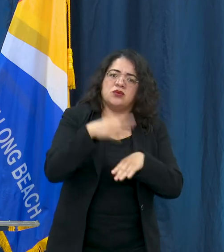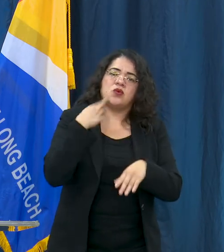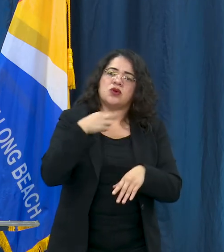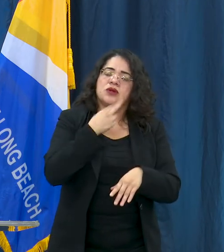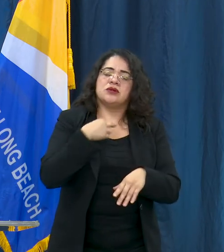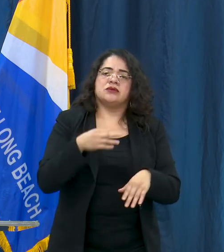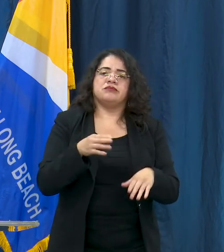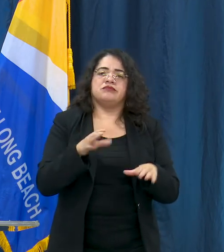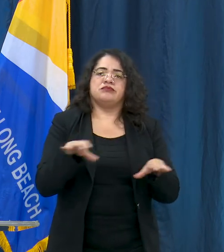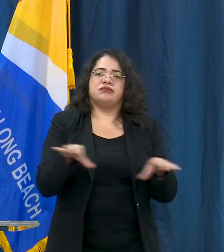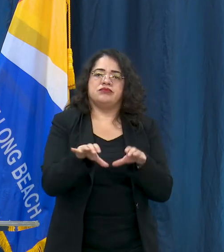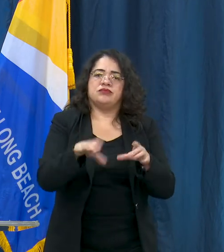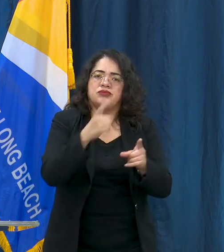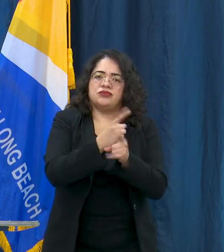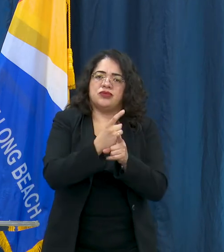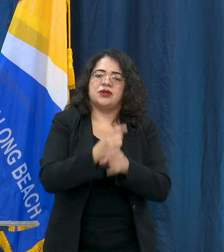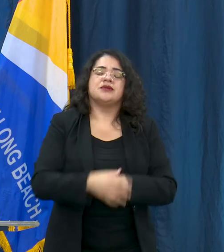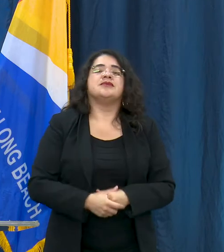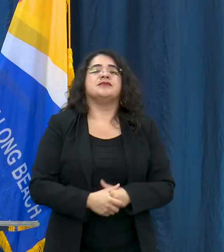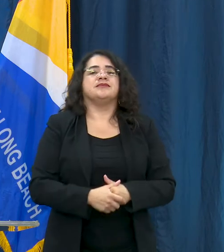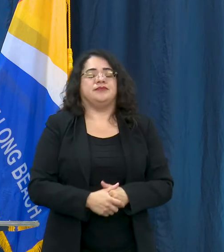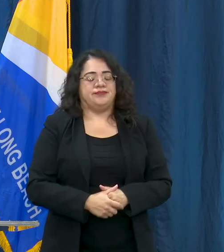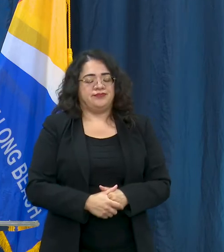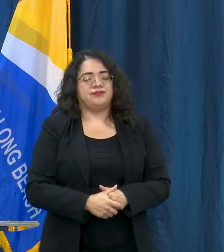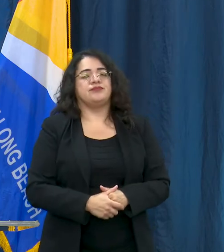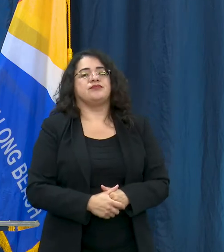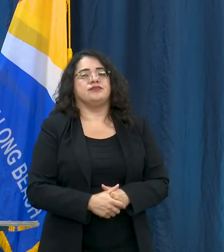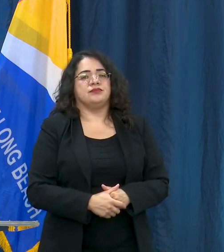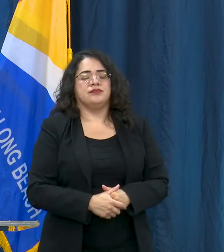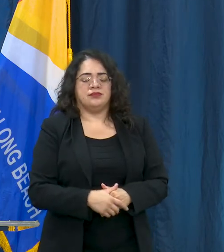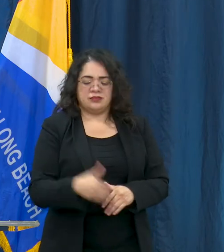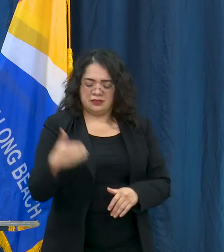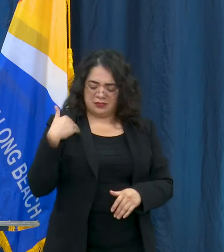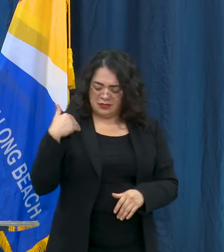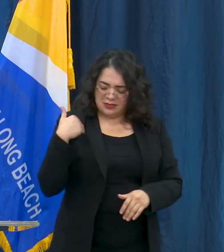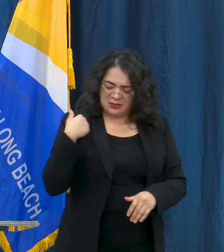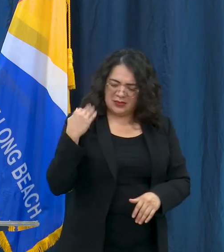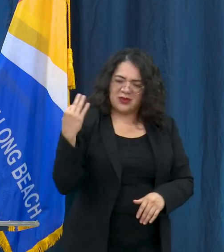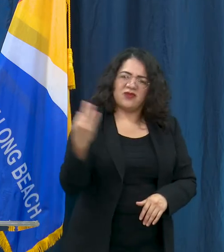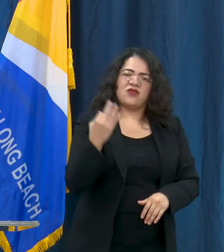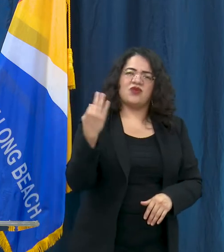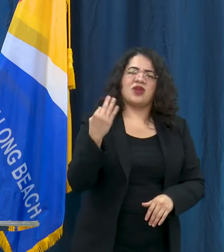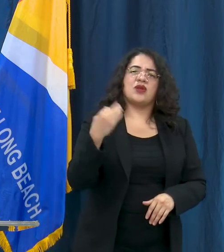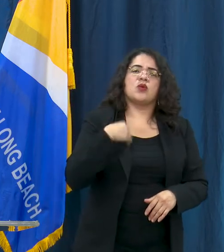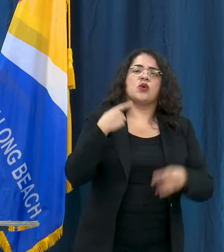I think last Friday we may have announced a new phone